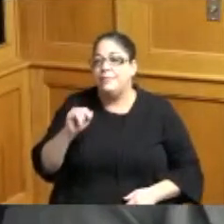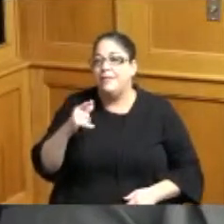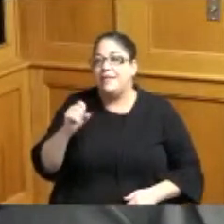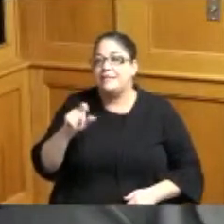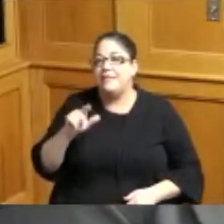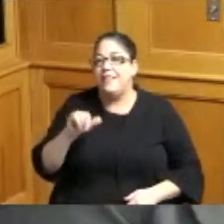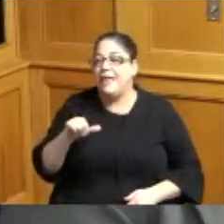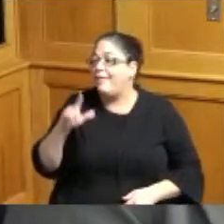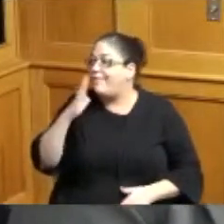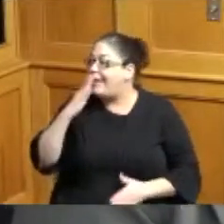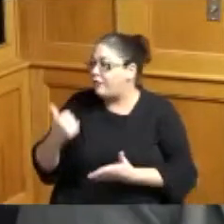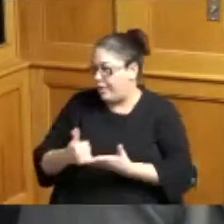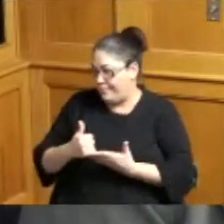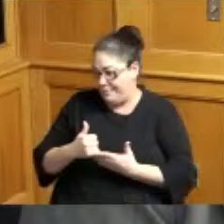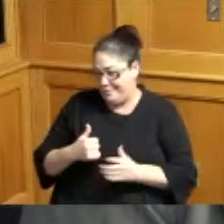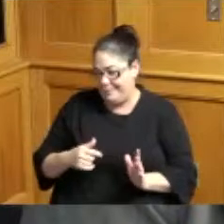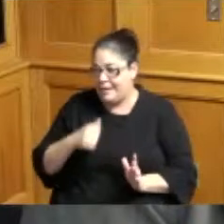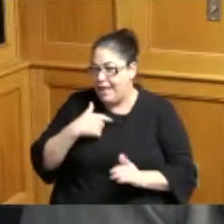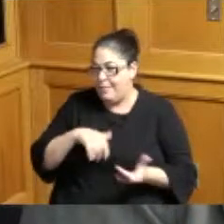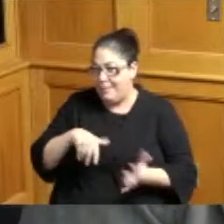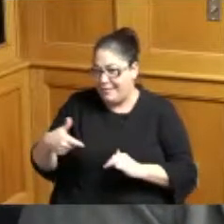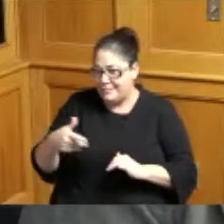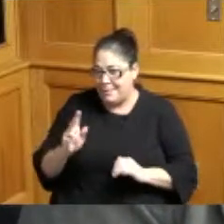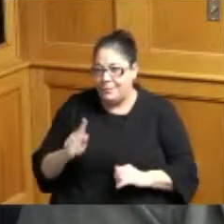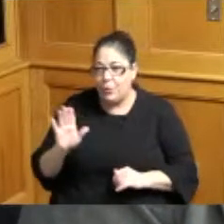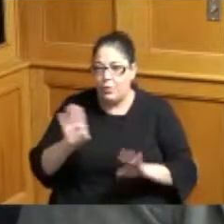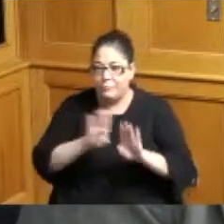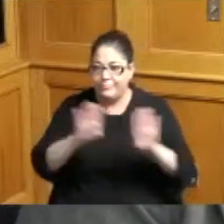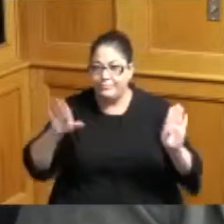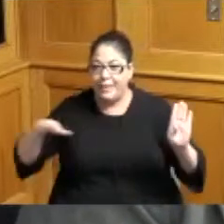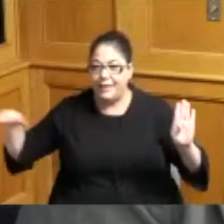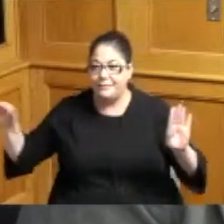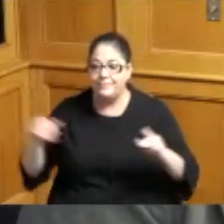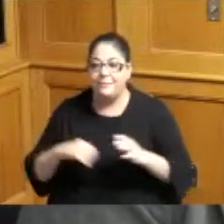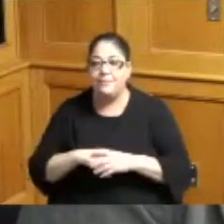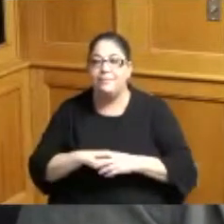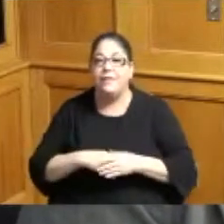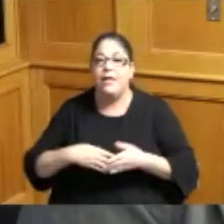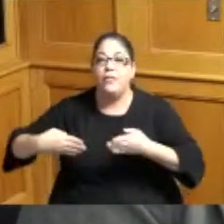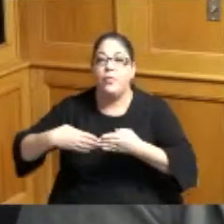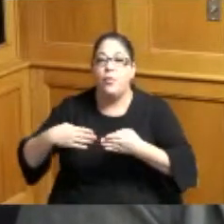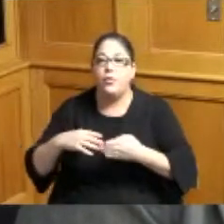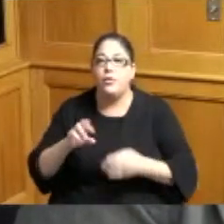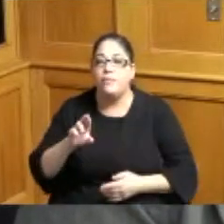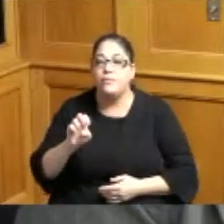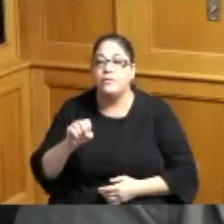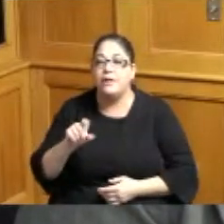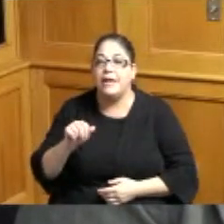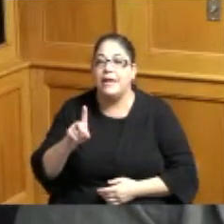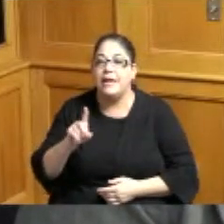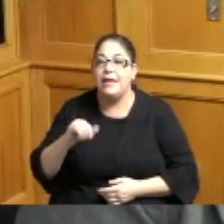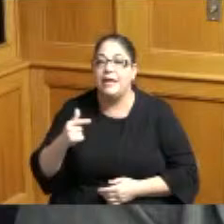the mural so excited about that and you can check it out on the corner of Reading Road and Summit